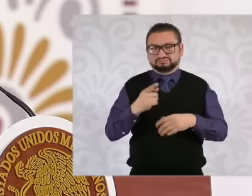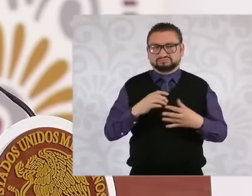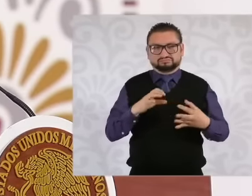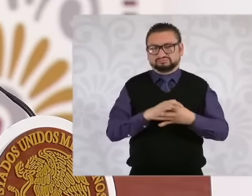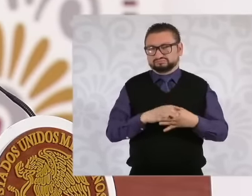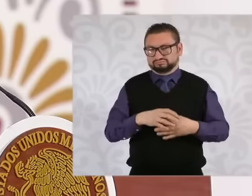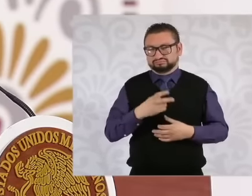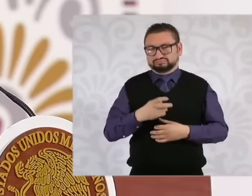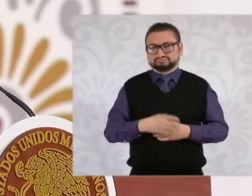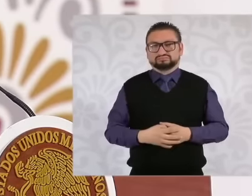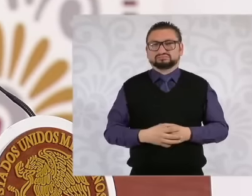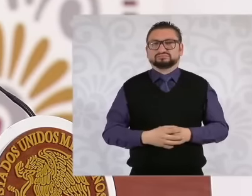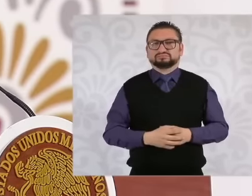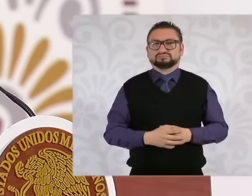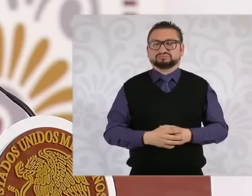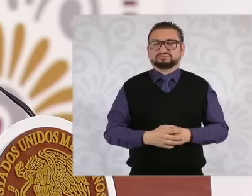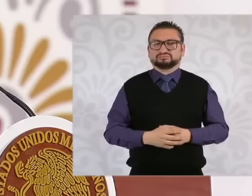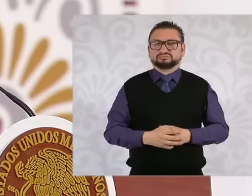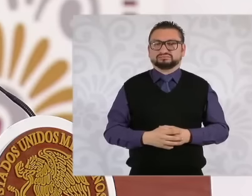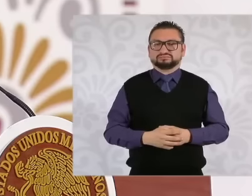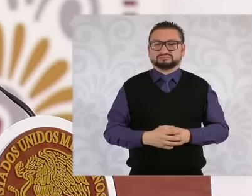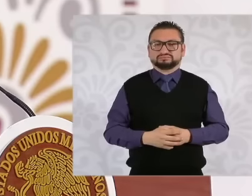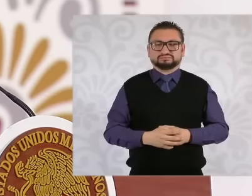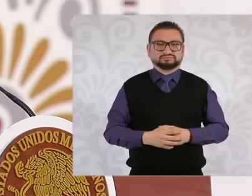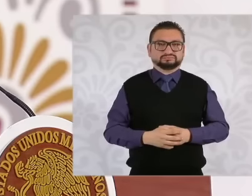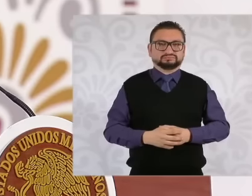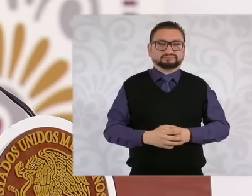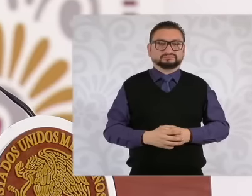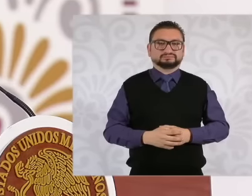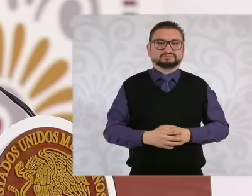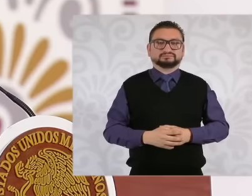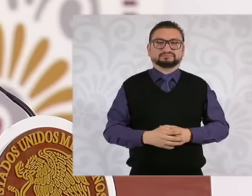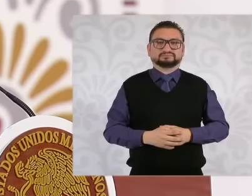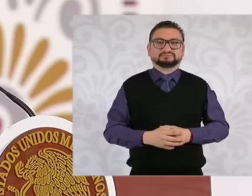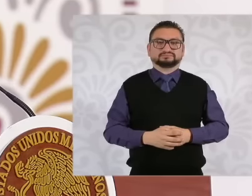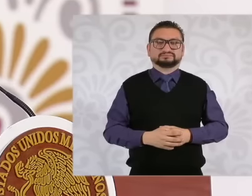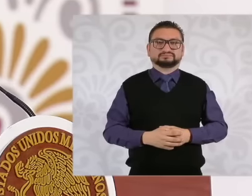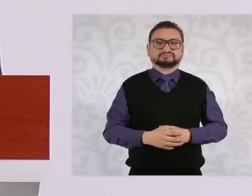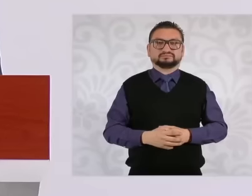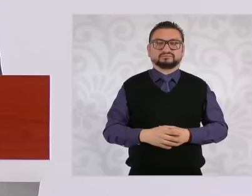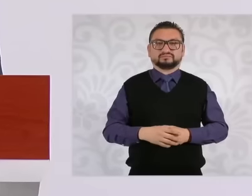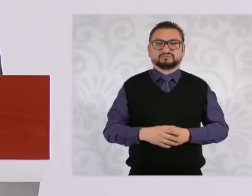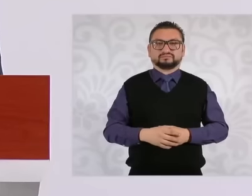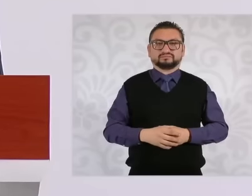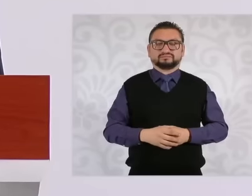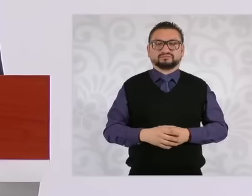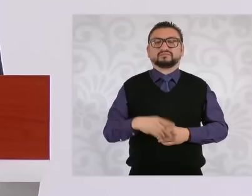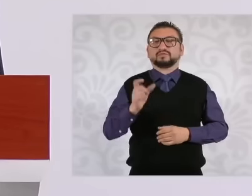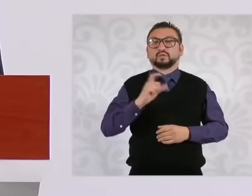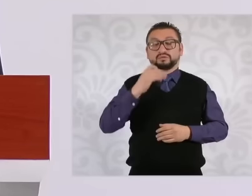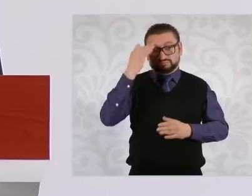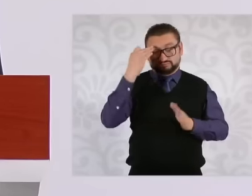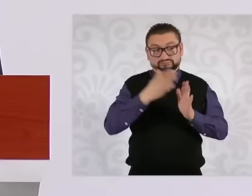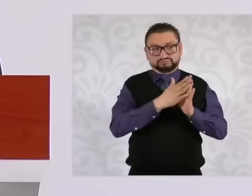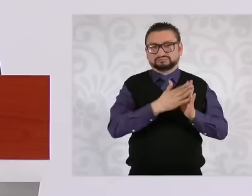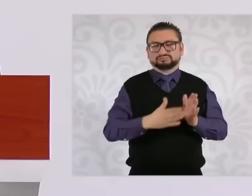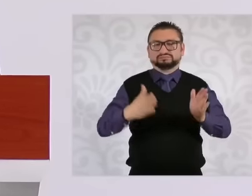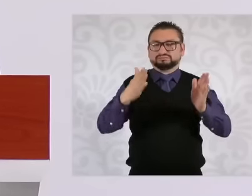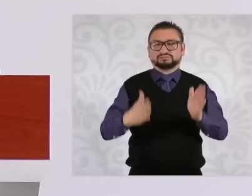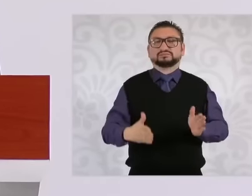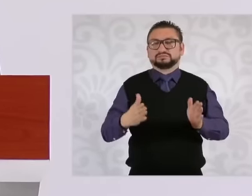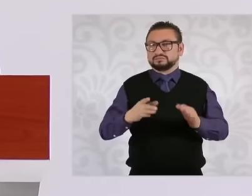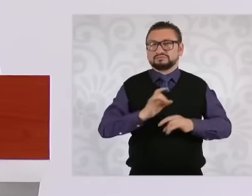drug trafficking at a time when a war against drug trafficking had been declared.